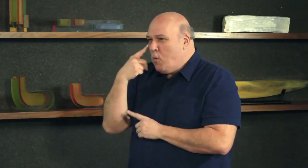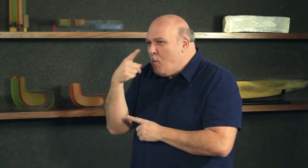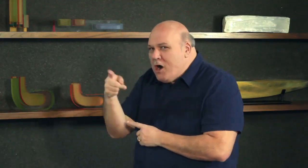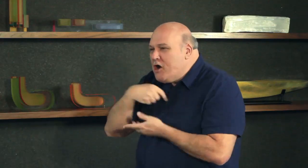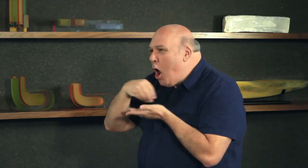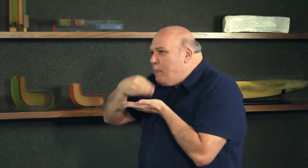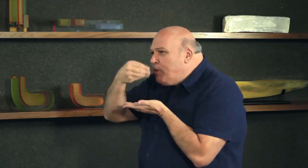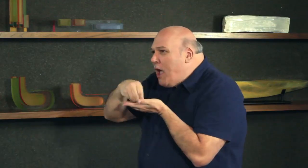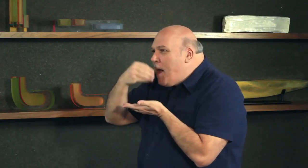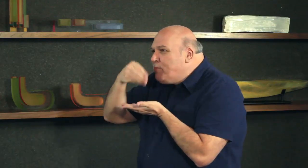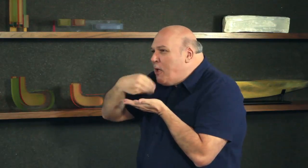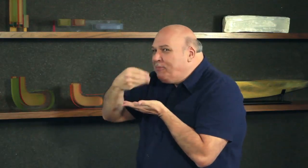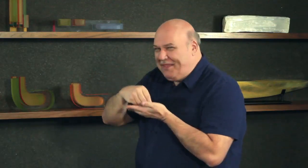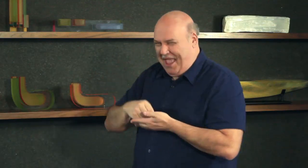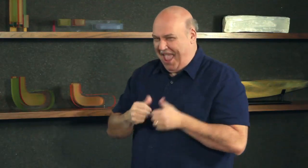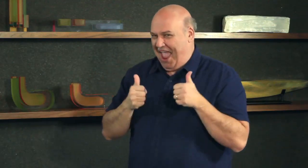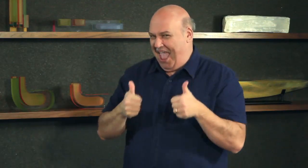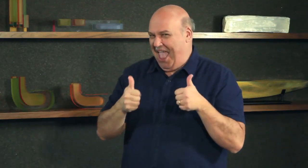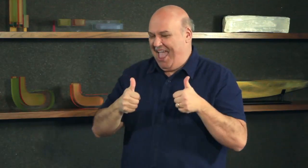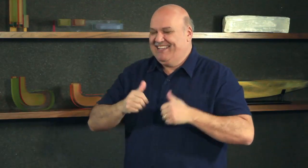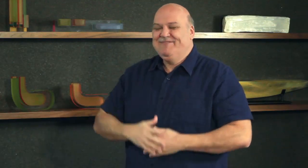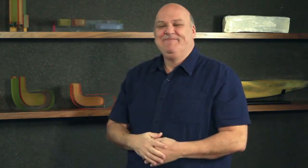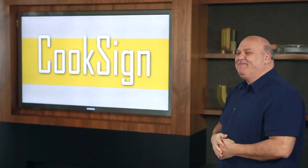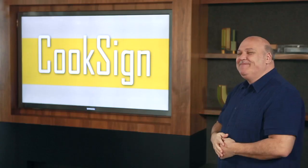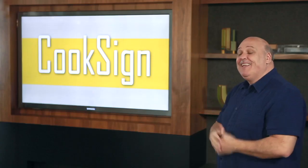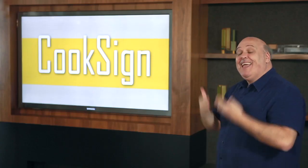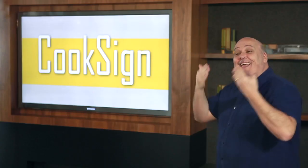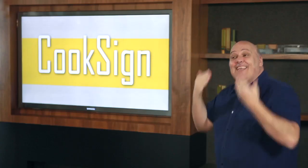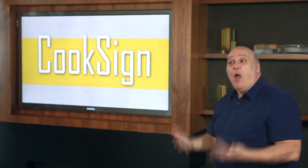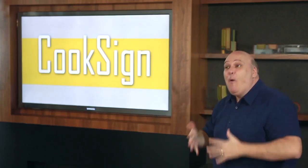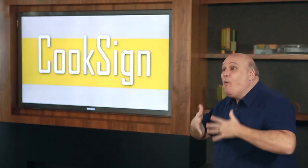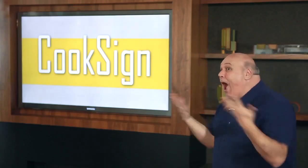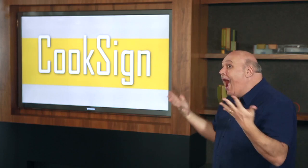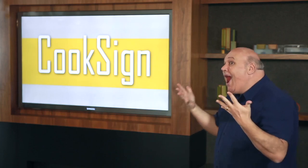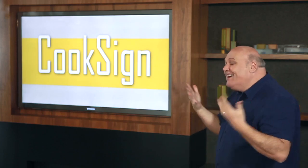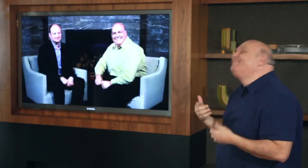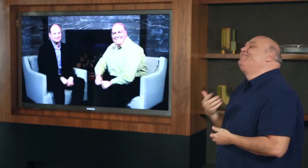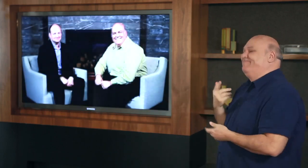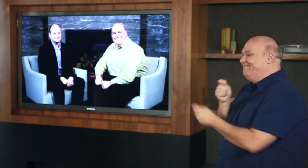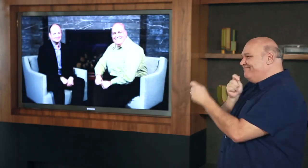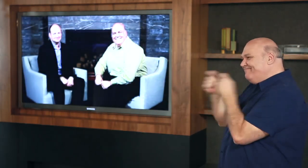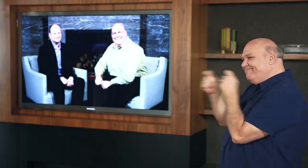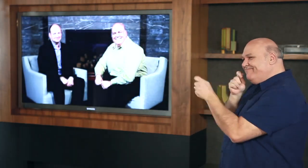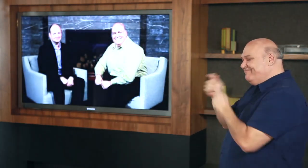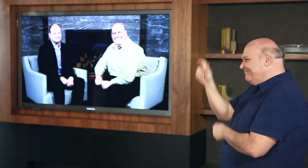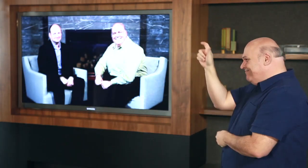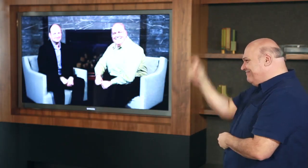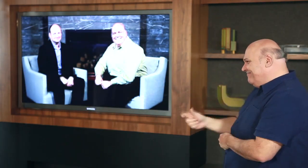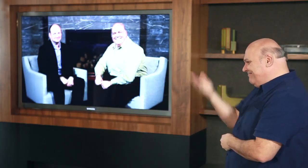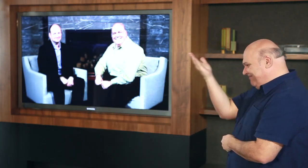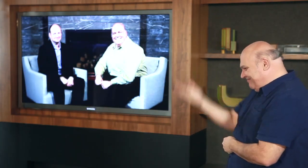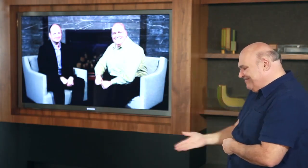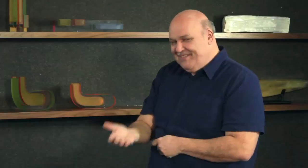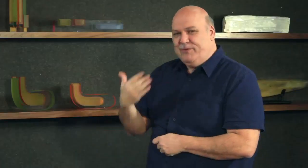Even while watching “DeafWaves” smile… now let’s talk about Deaf History...